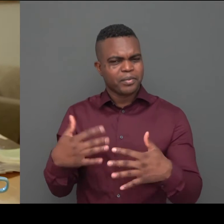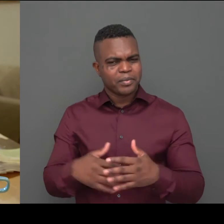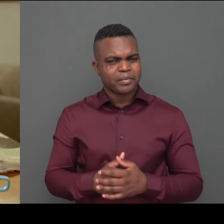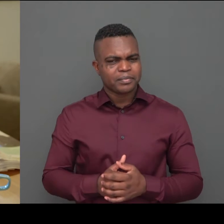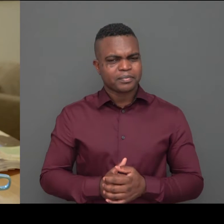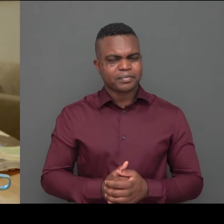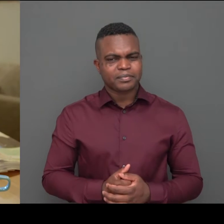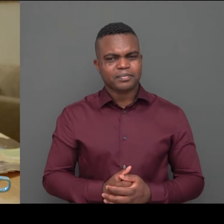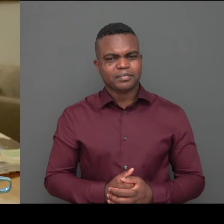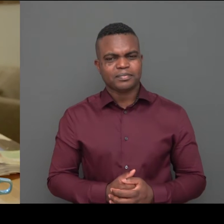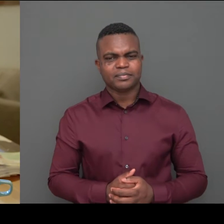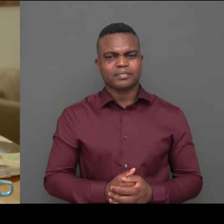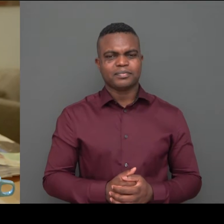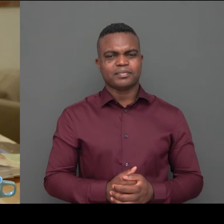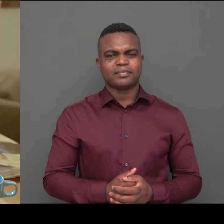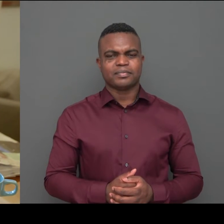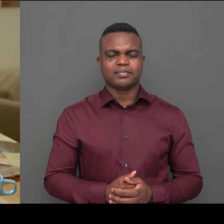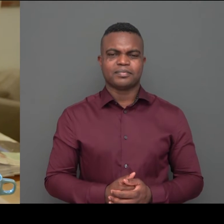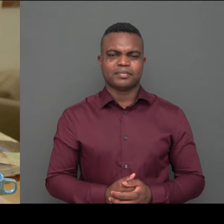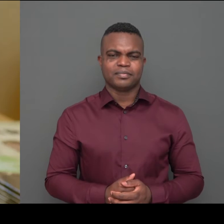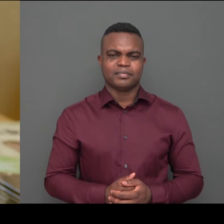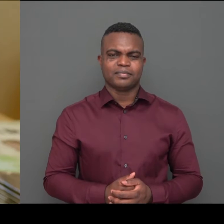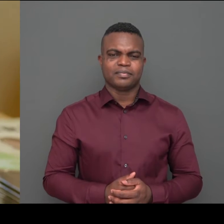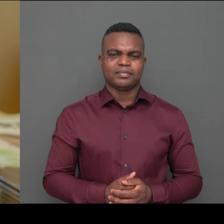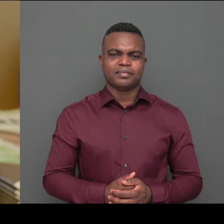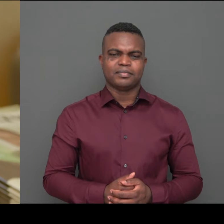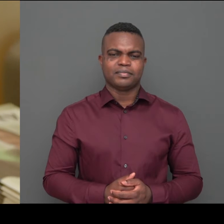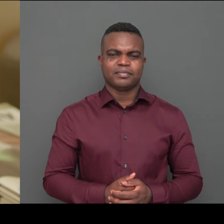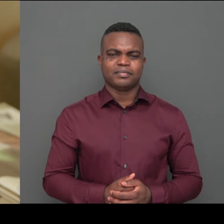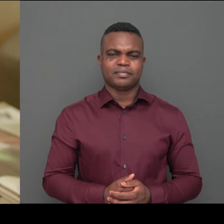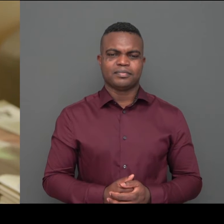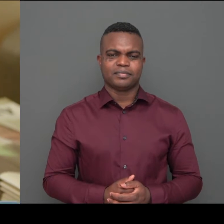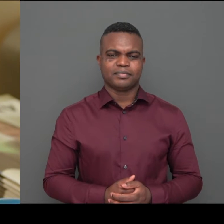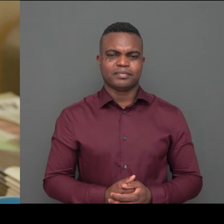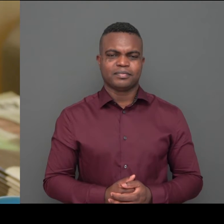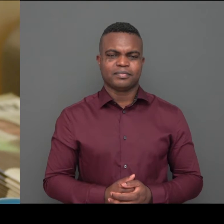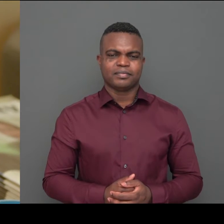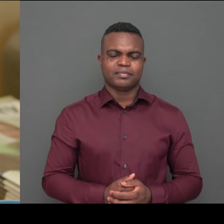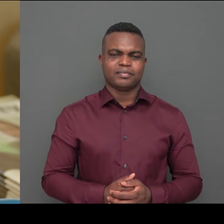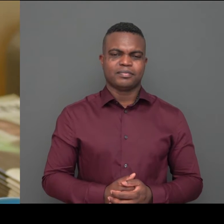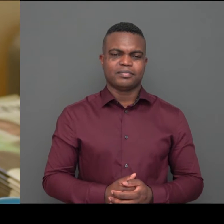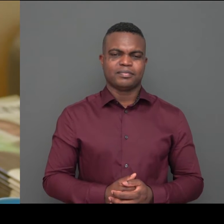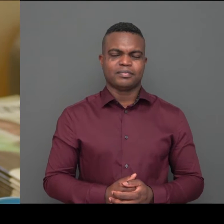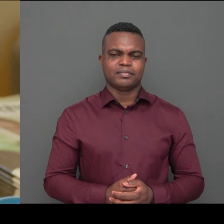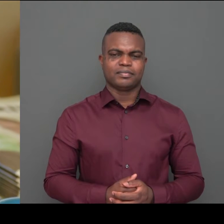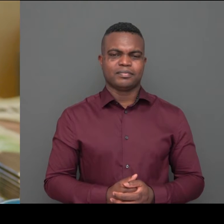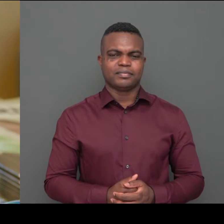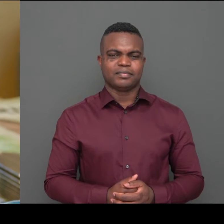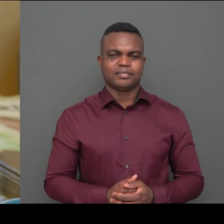(Inger speech to text: It was a good meeting today. I'm now at the office I would look for...)